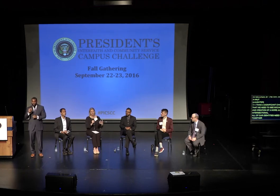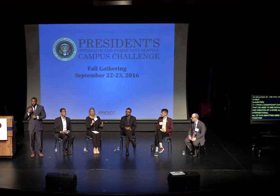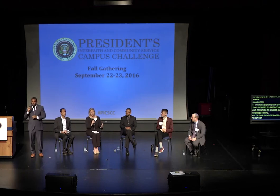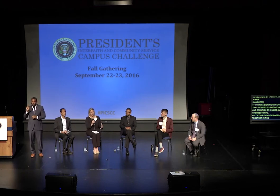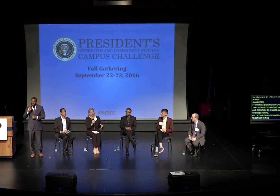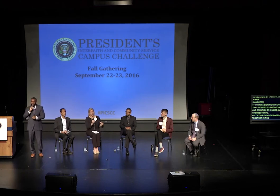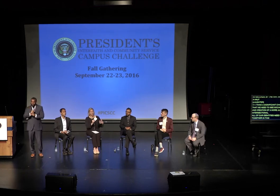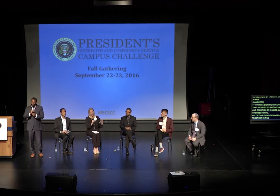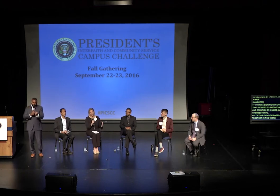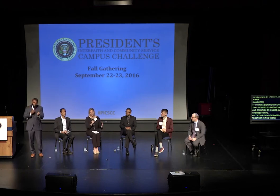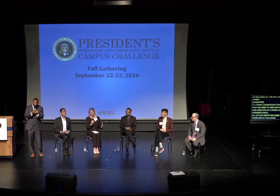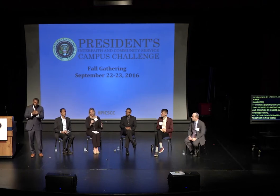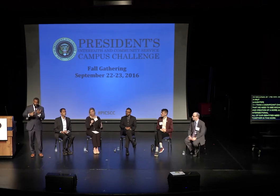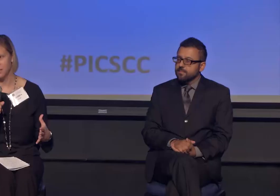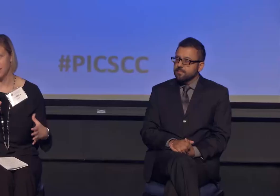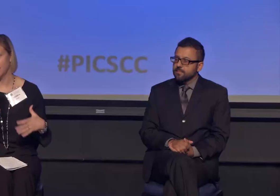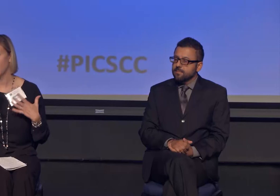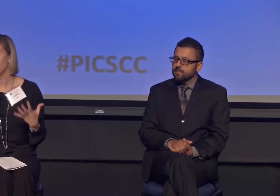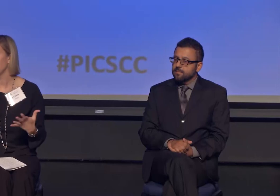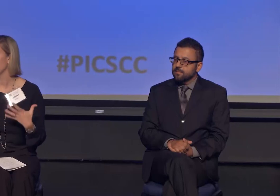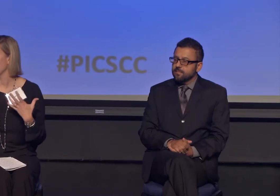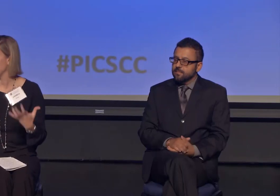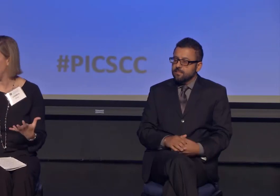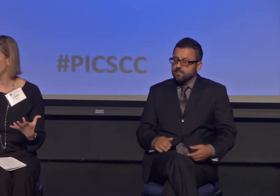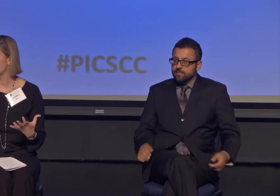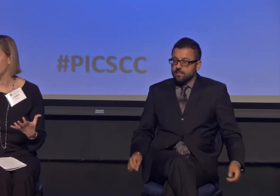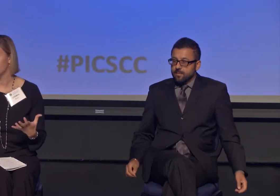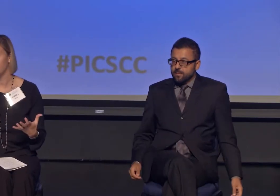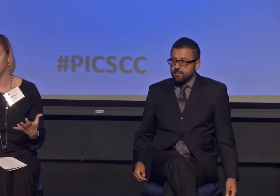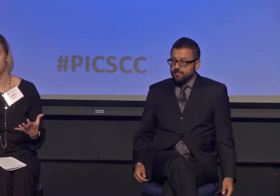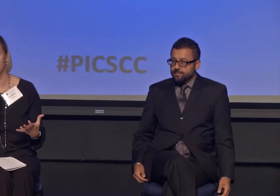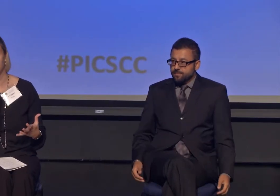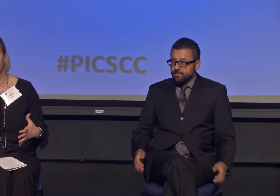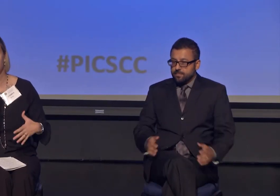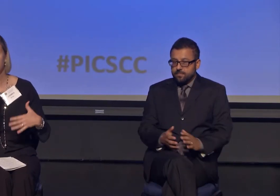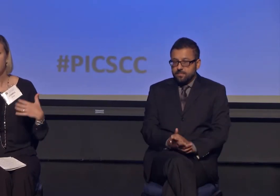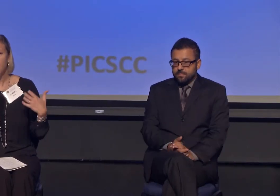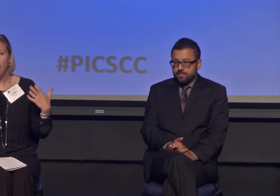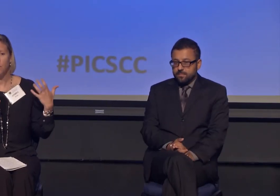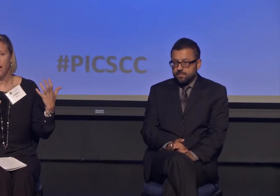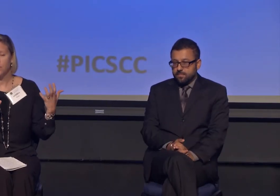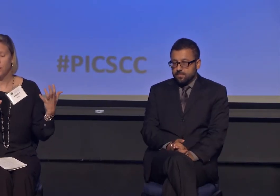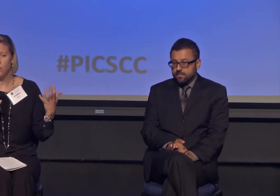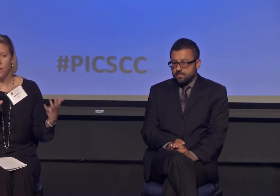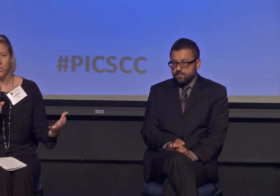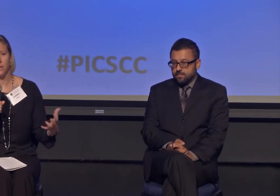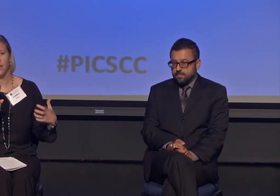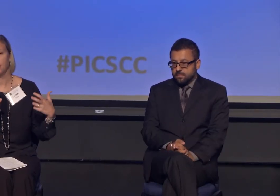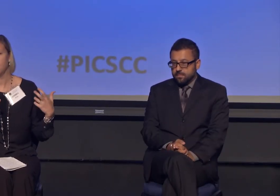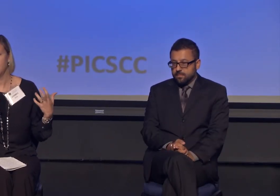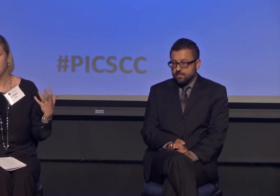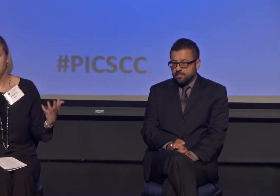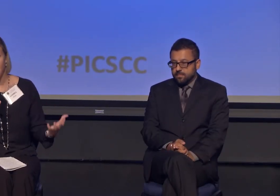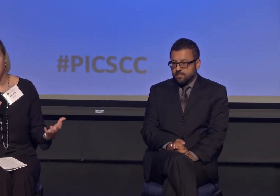interfaith dialogue, interreligious understanding, I feel like I can have these conversations with my students about their racial identity,